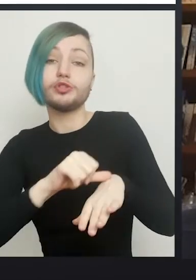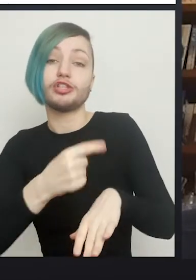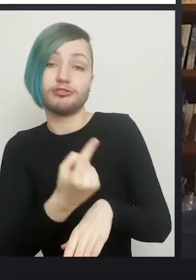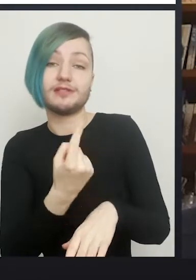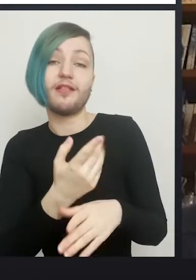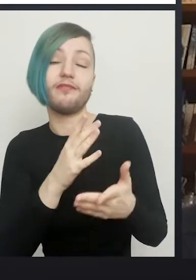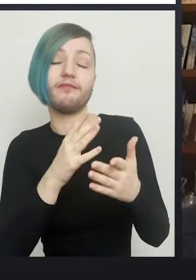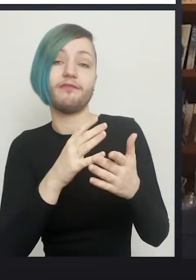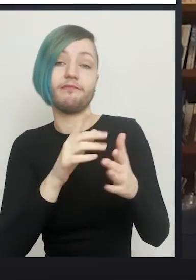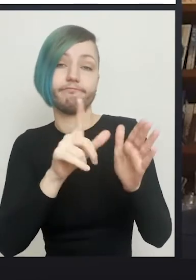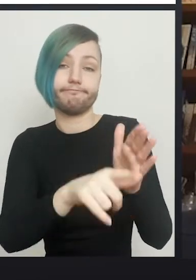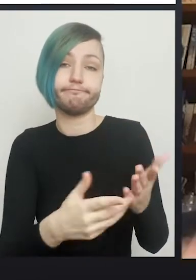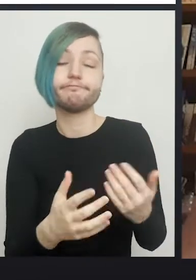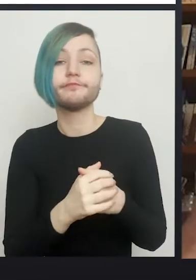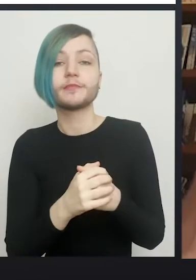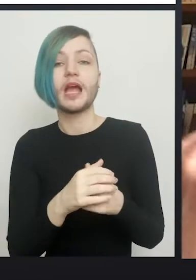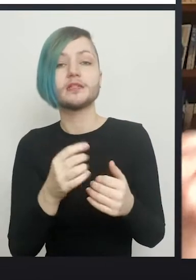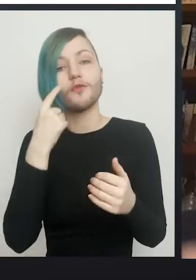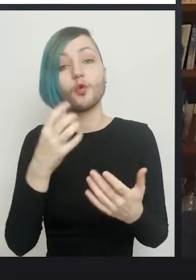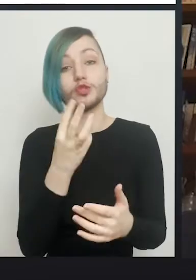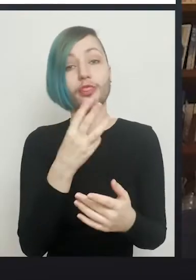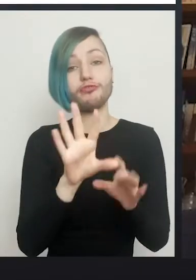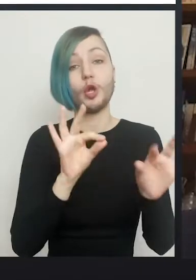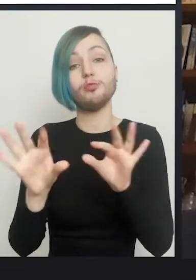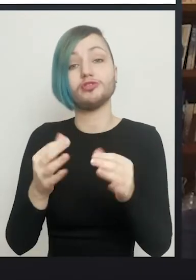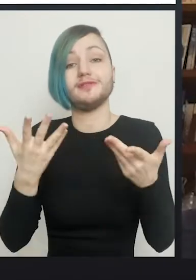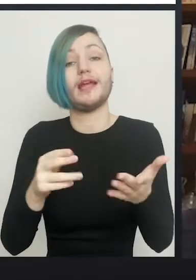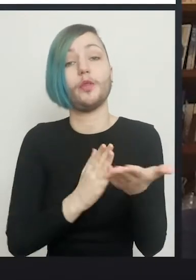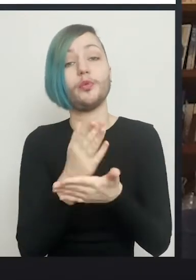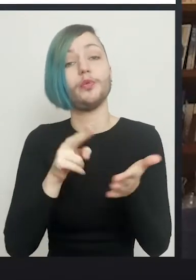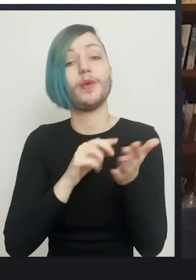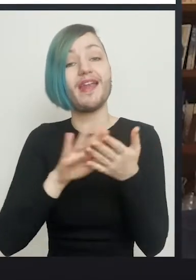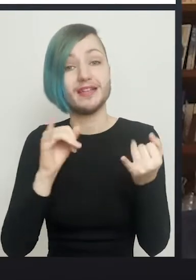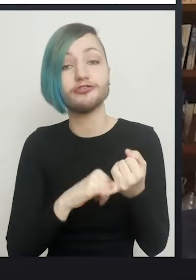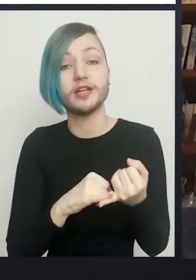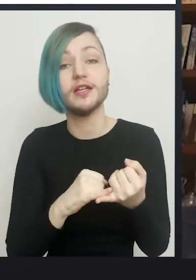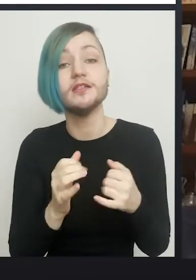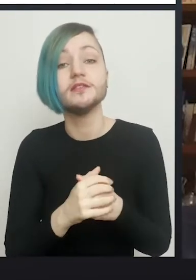Obviously there are three types of surgery you're able to offer at the moment in the NHS.